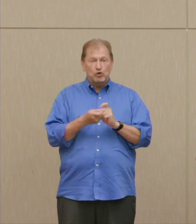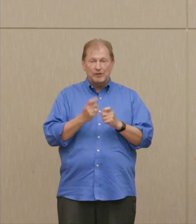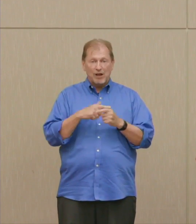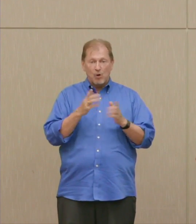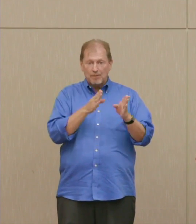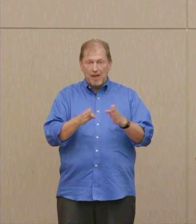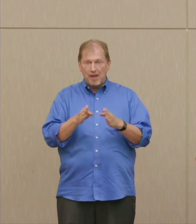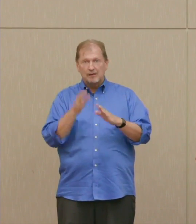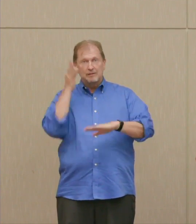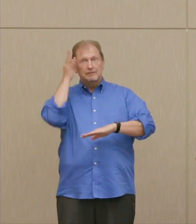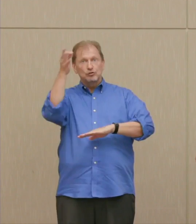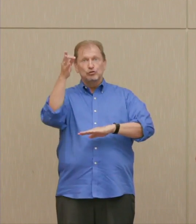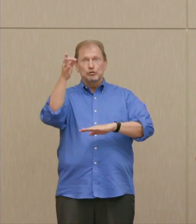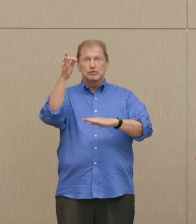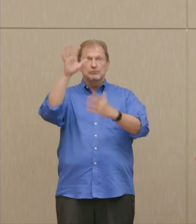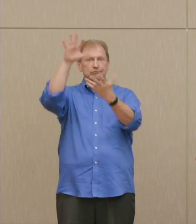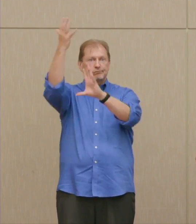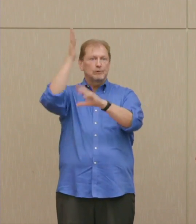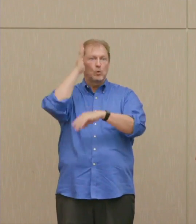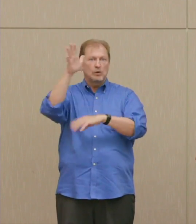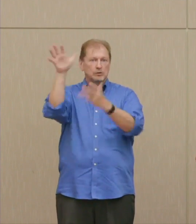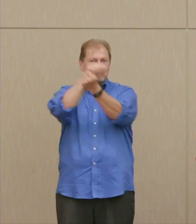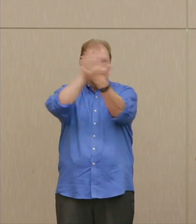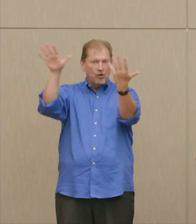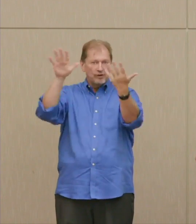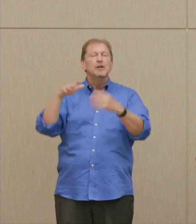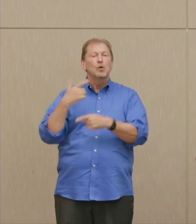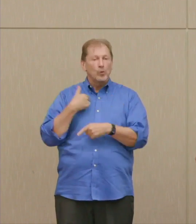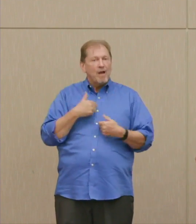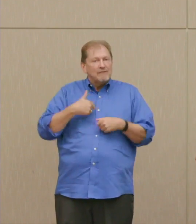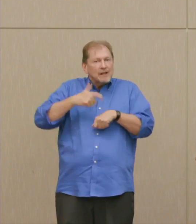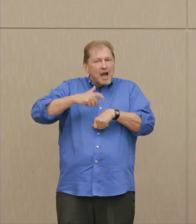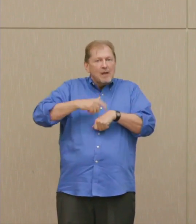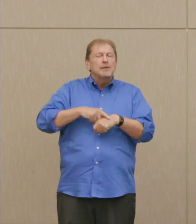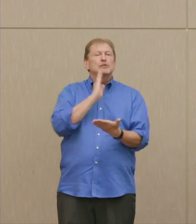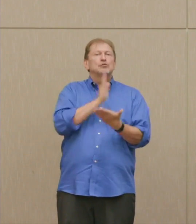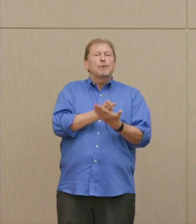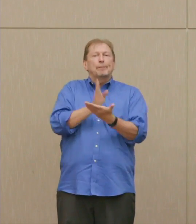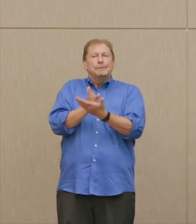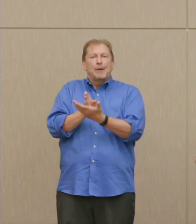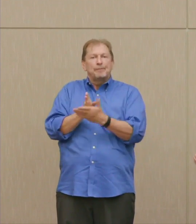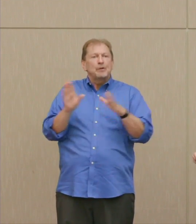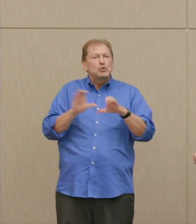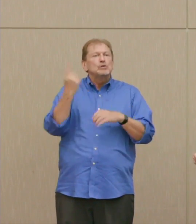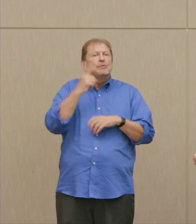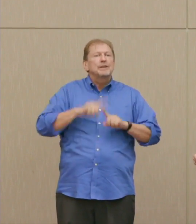We still have time to do that, to do that.